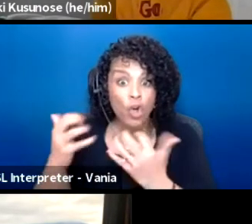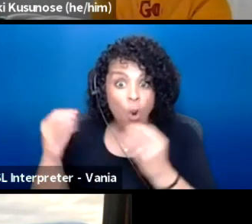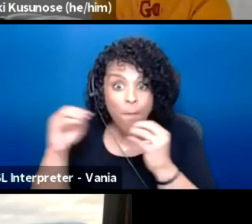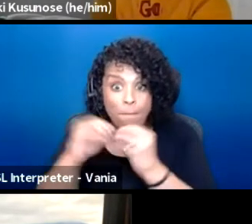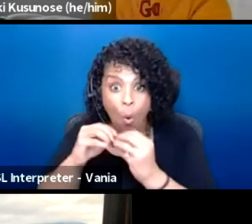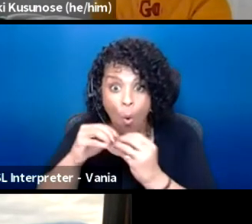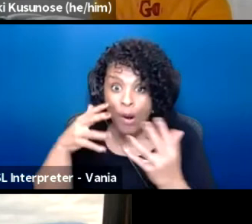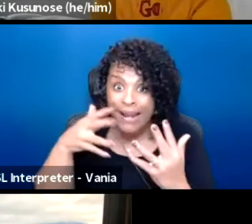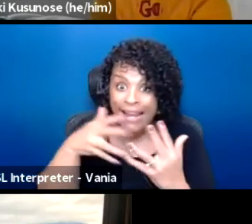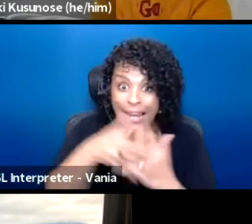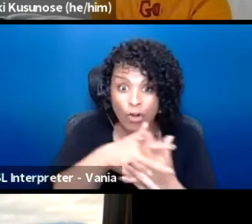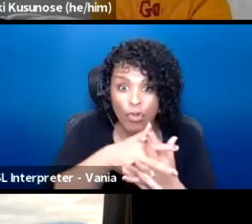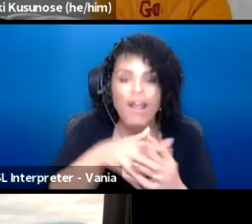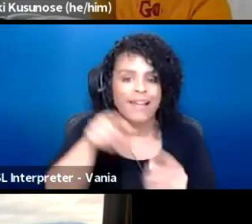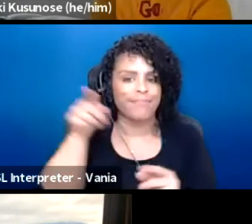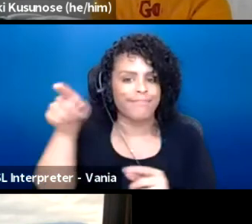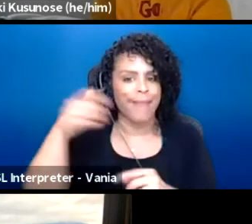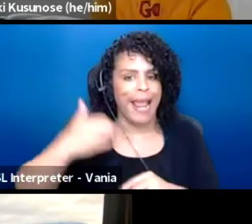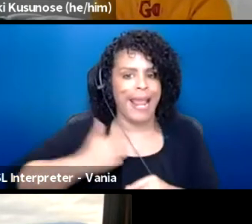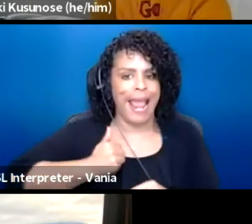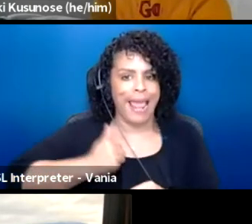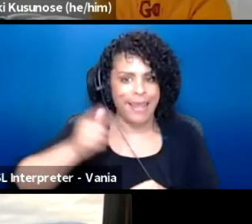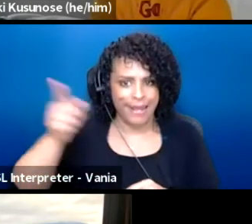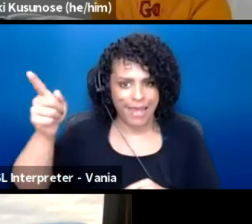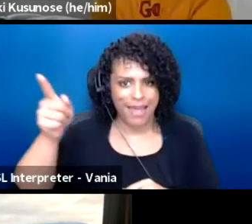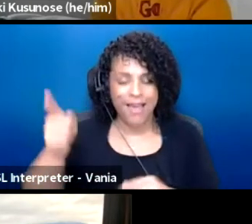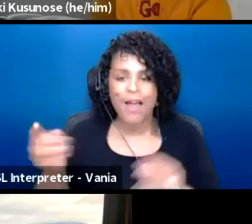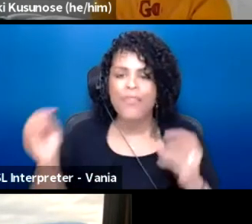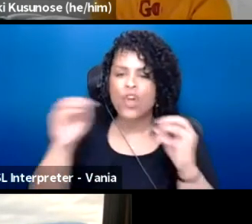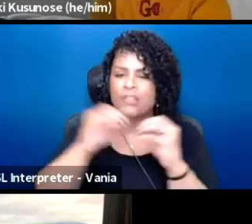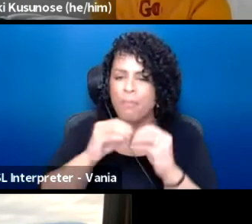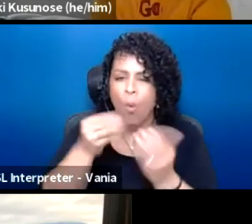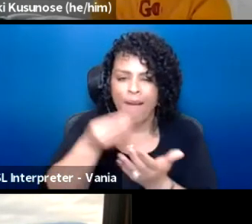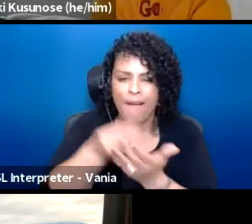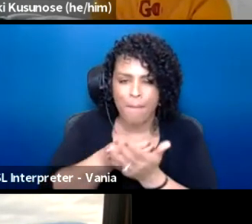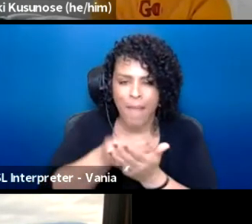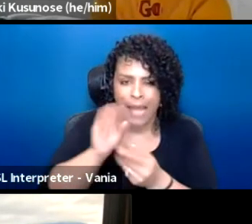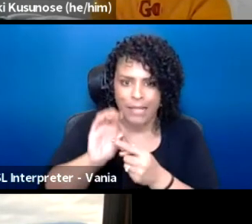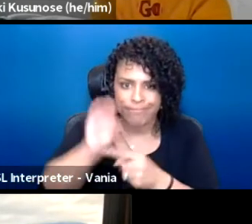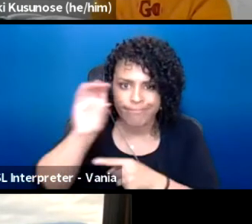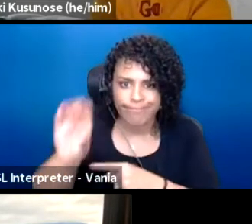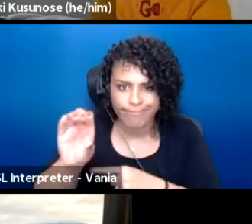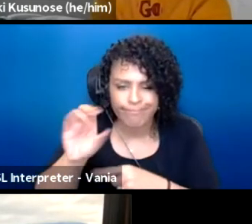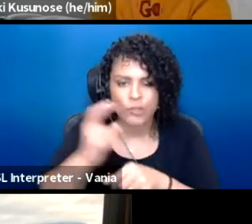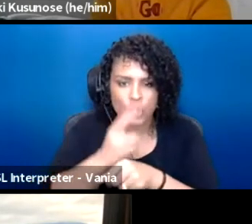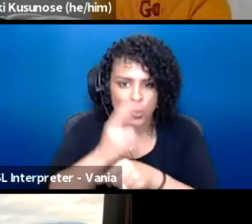So in Canada, I think there's a lot more funding for theater and it's a lot more inclusive